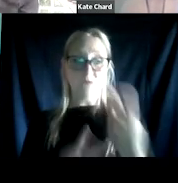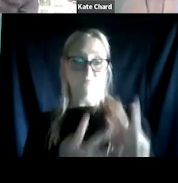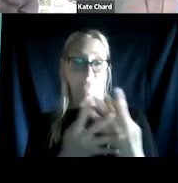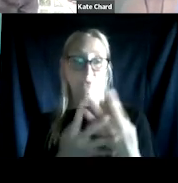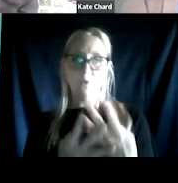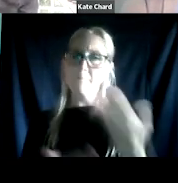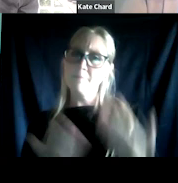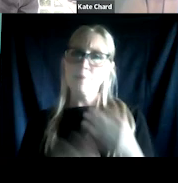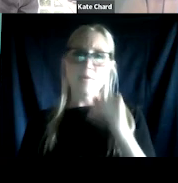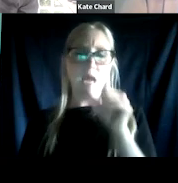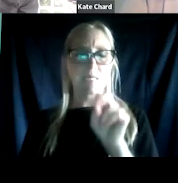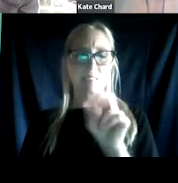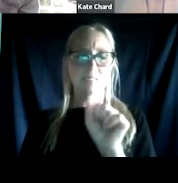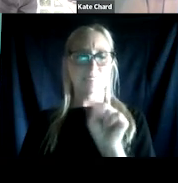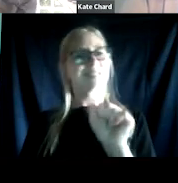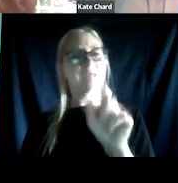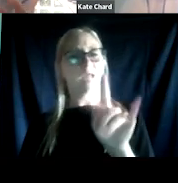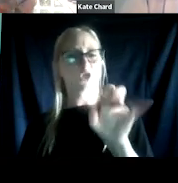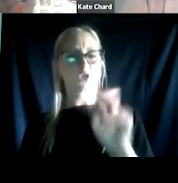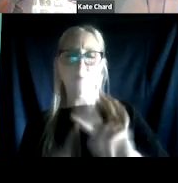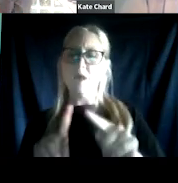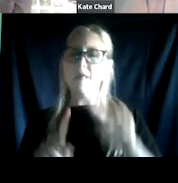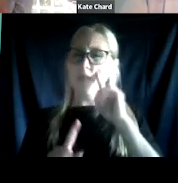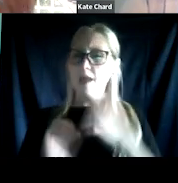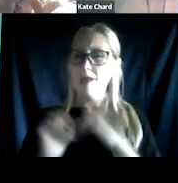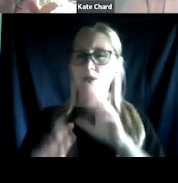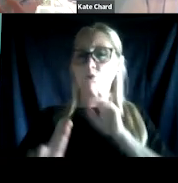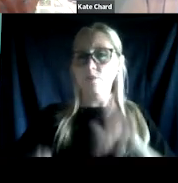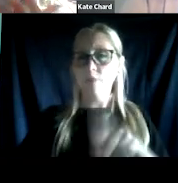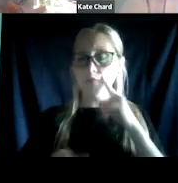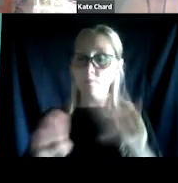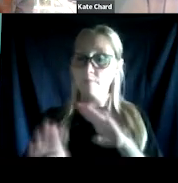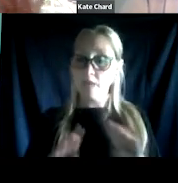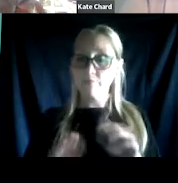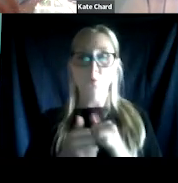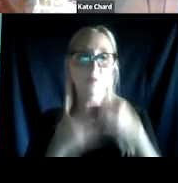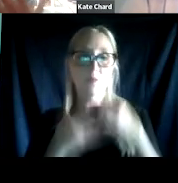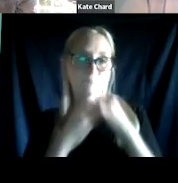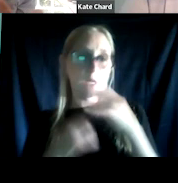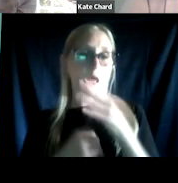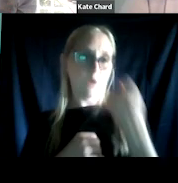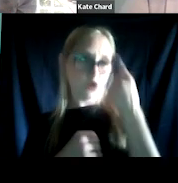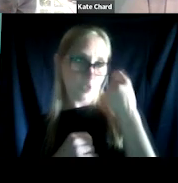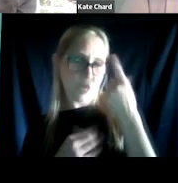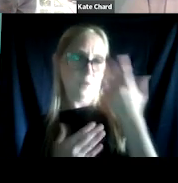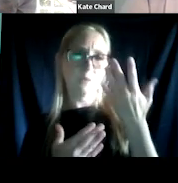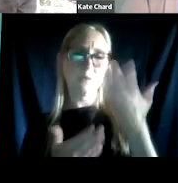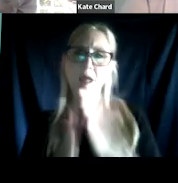but rather thinking about how can we respond, how can we respond to this behavior with compassion and understanding about what might be driving the return to use,